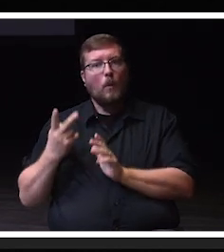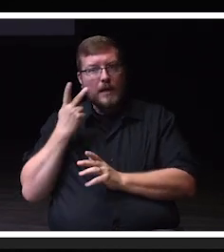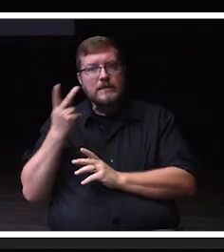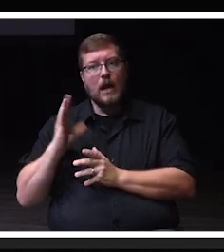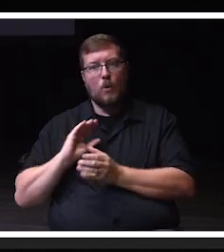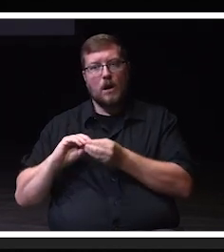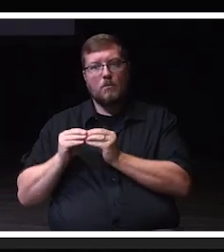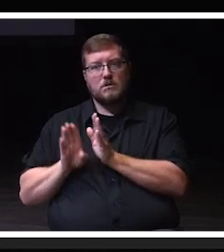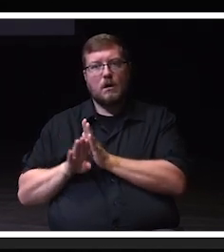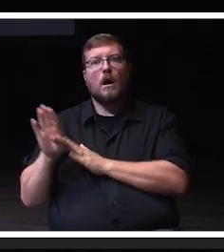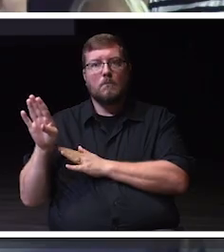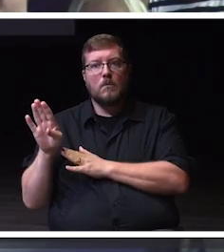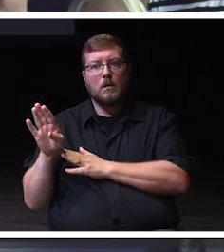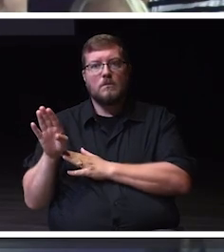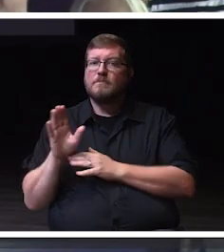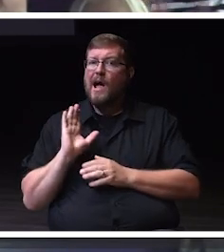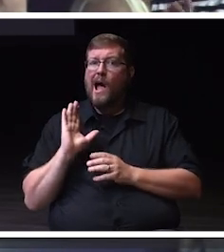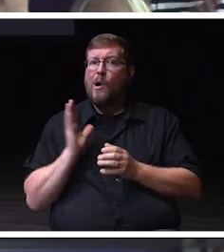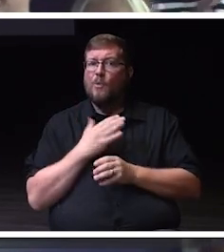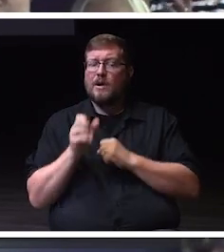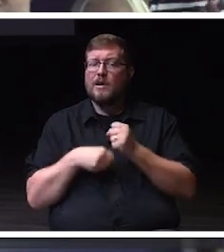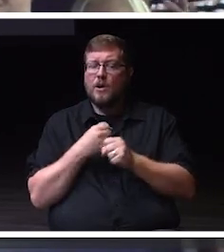Have a great year everybody.